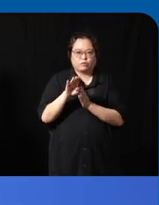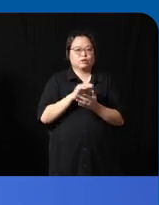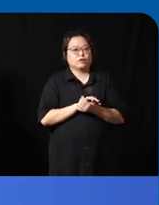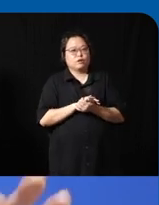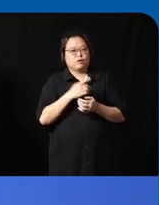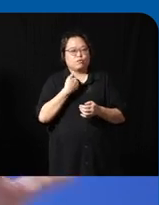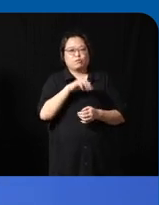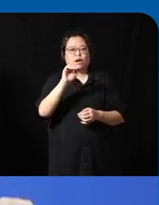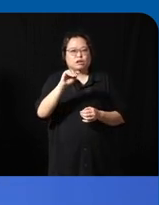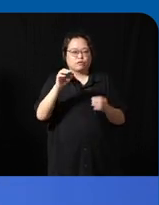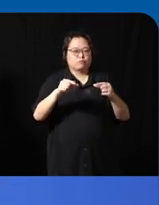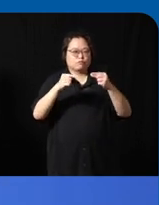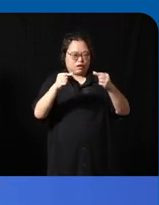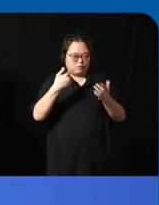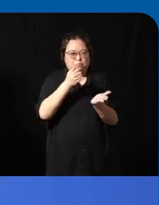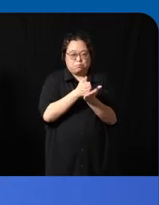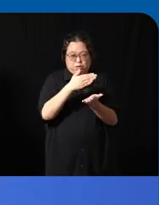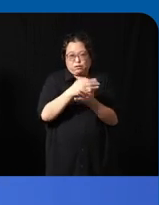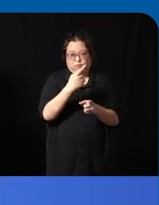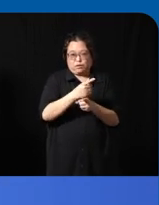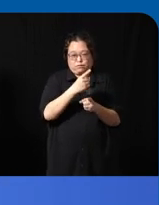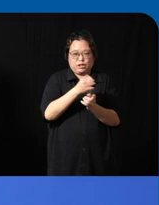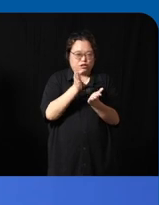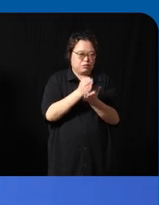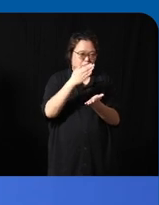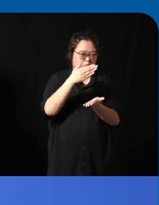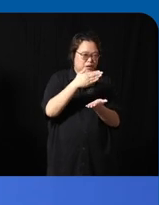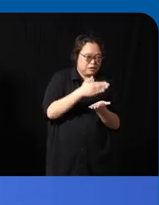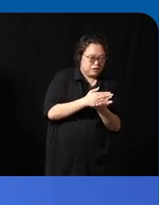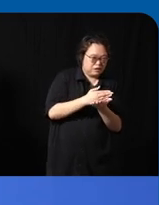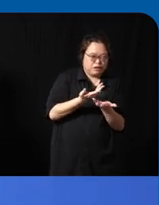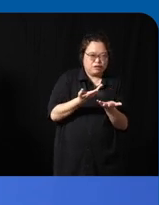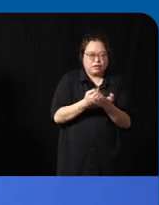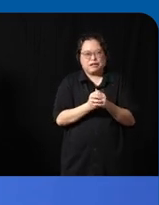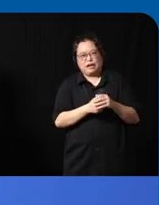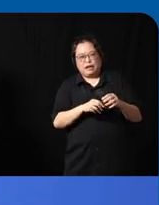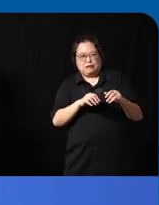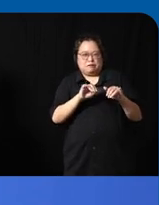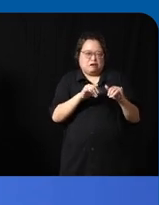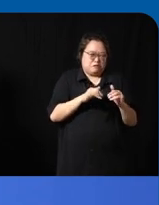grant you budget right and then majority budget is oh data scientist software engineer right but then